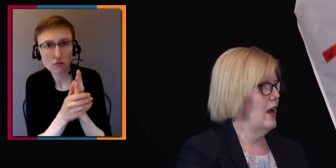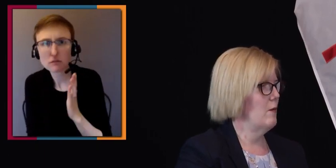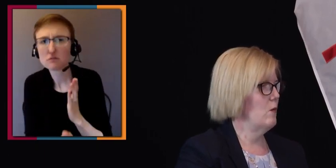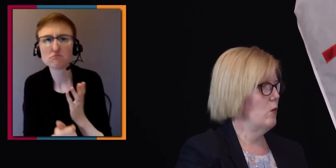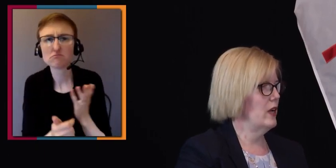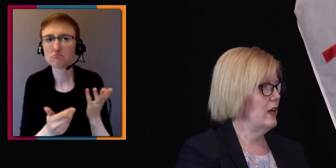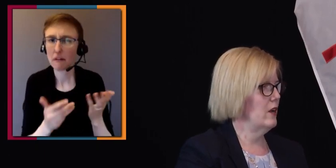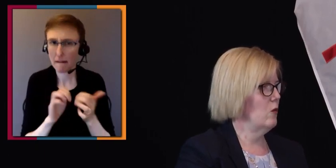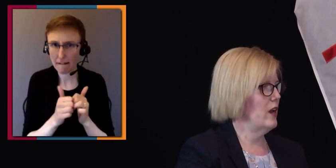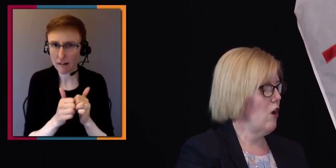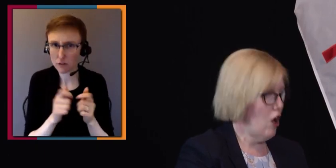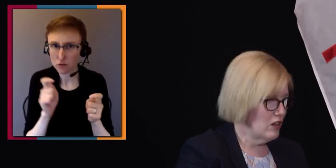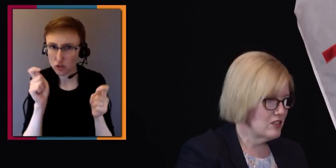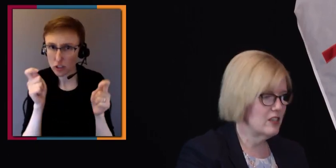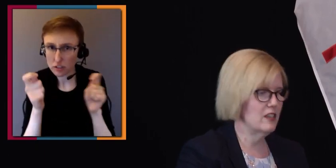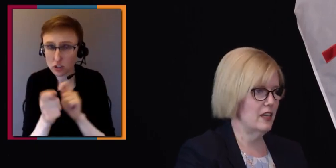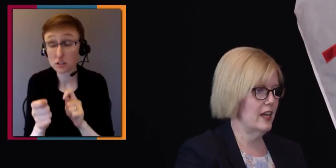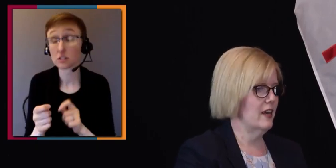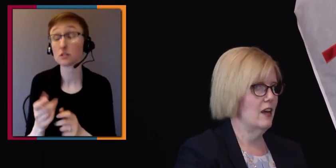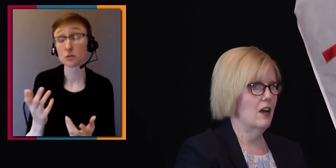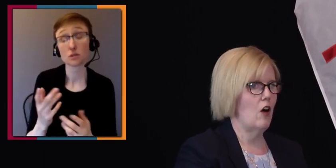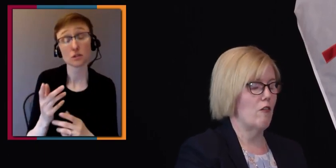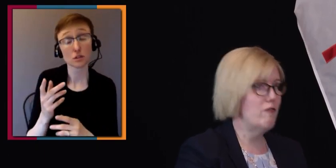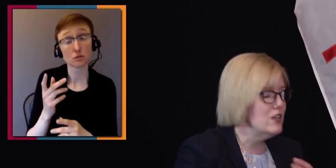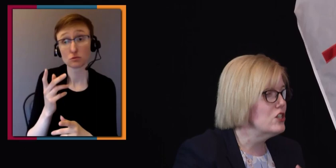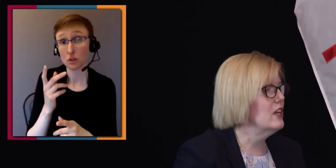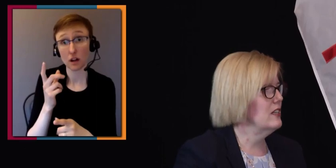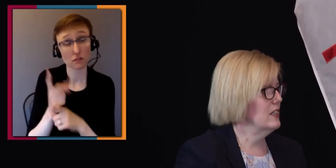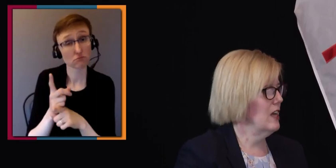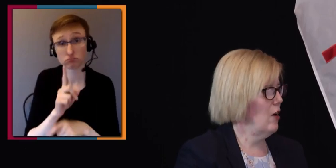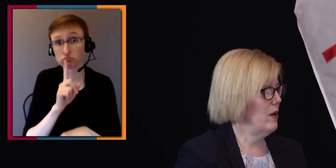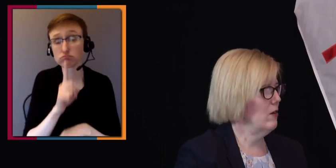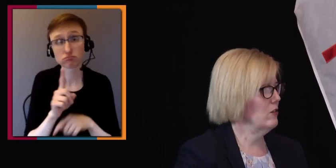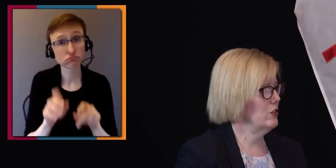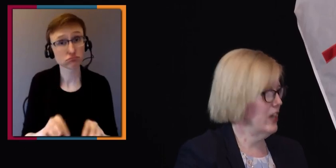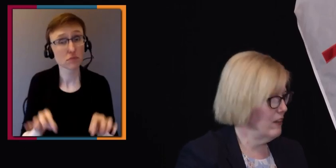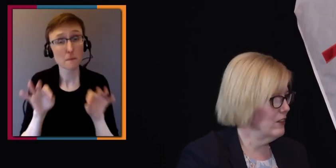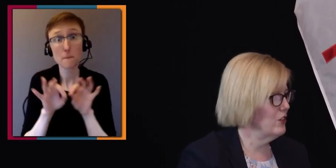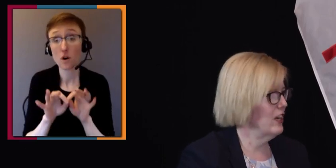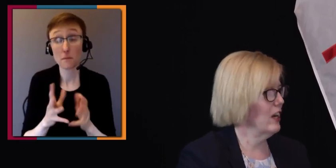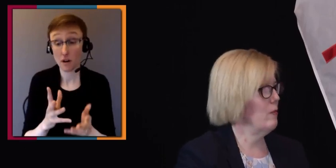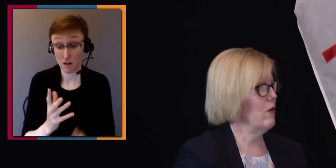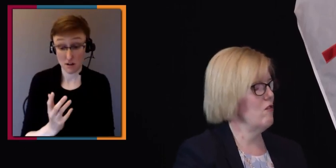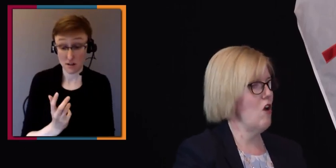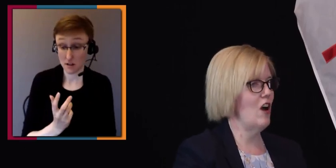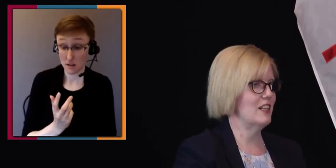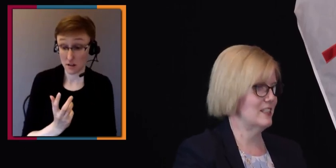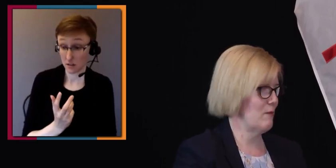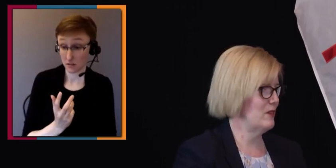We constantly are vigilant about challenging, about not accepting